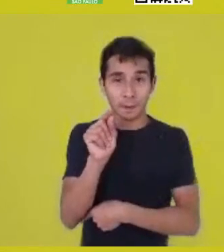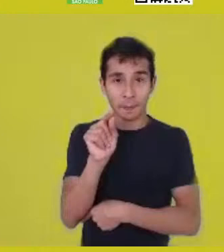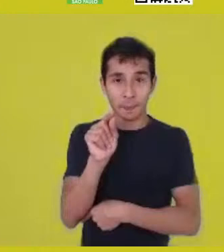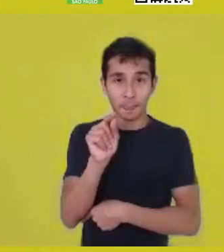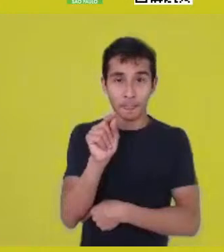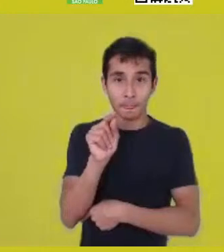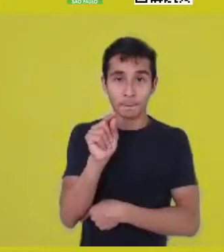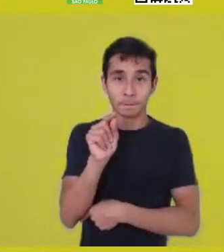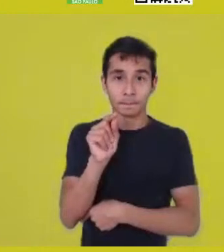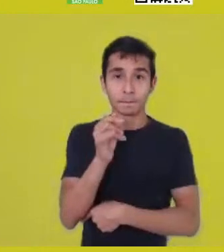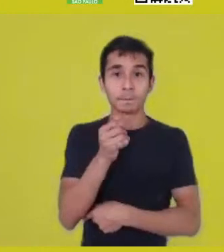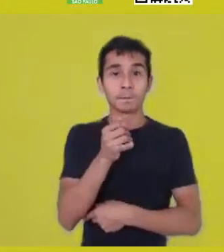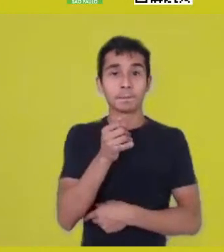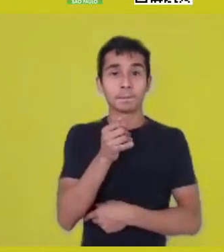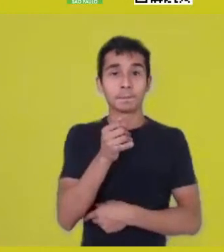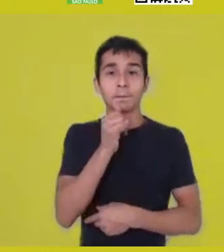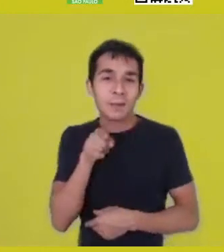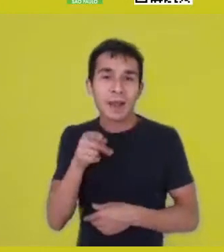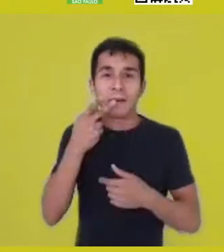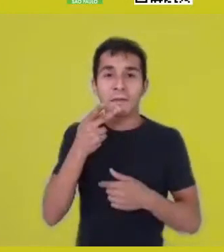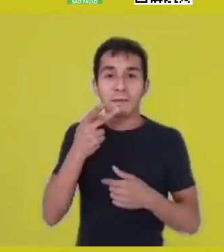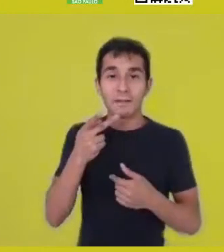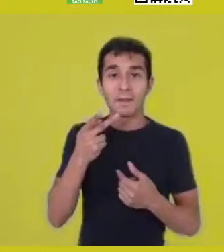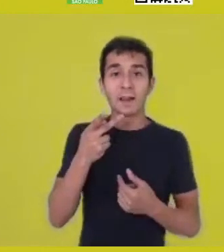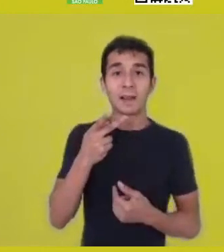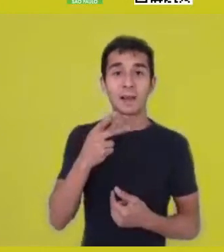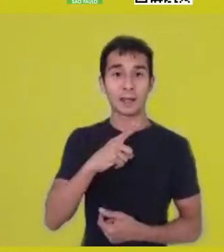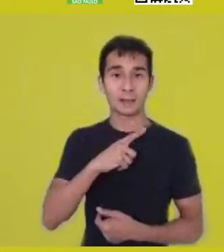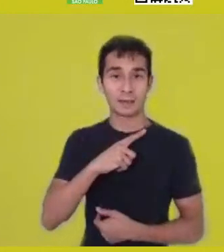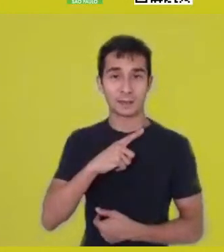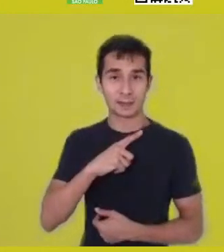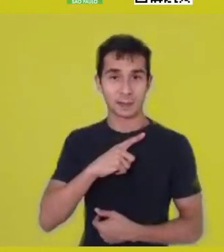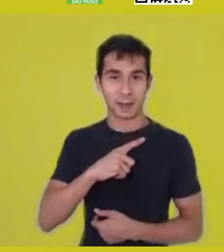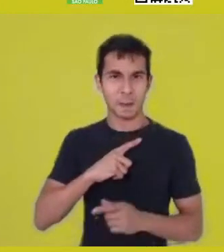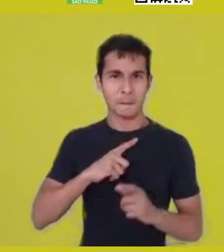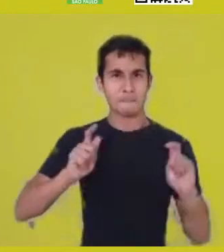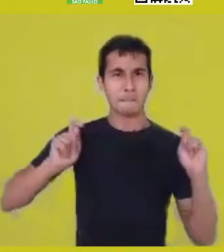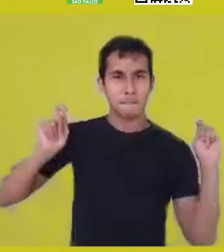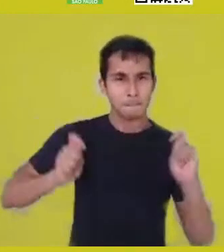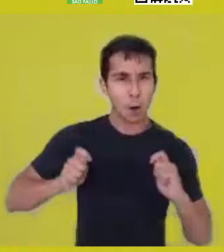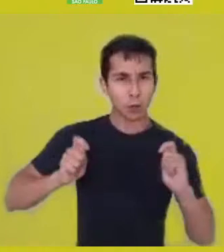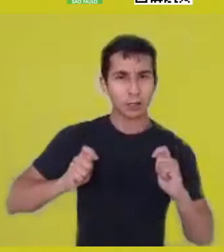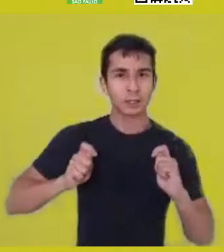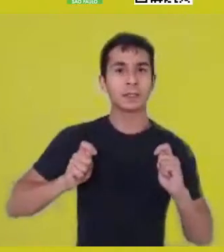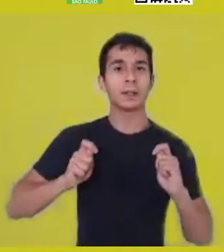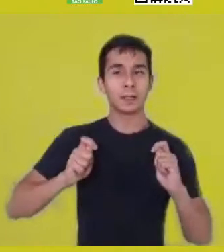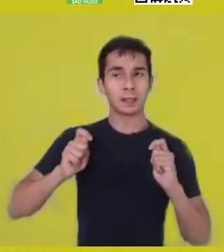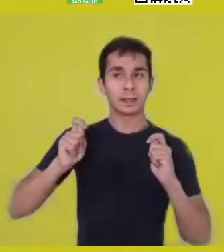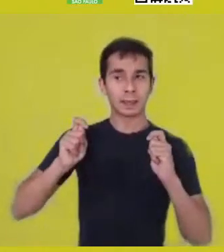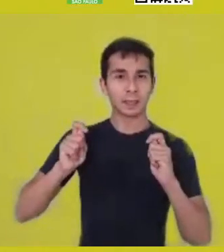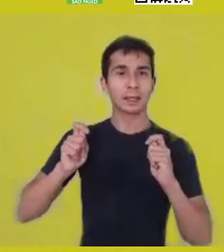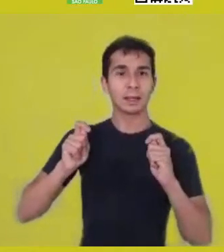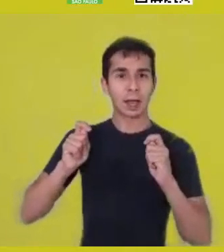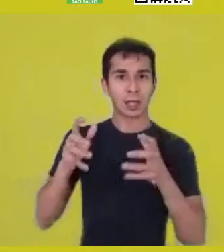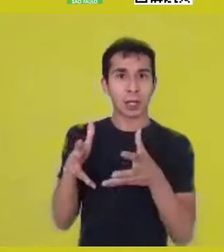who talks about this concept of a matripotentiality, women as co-creators of the divine. Why?